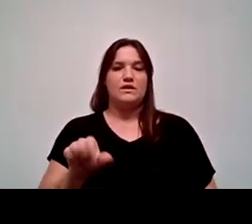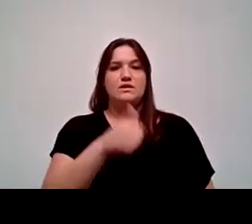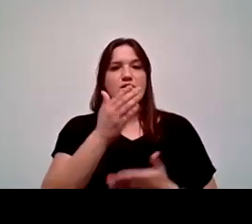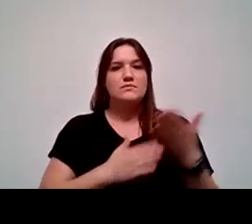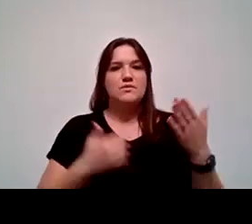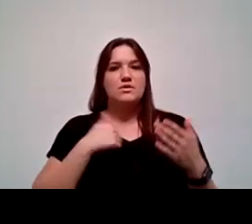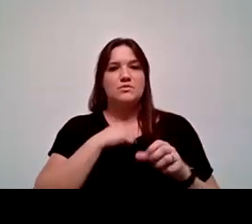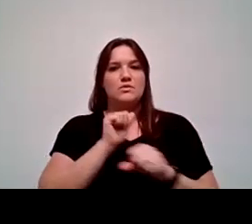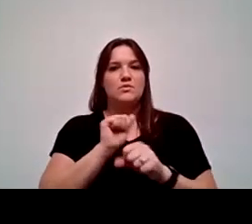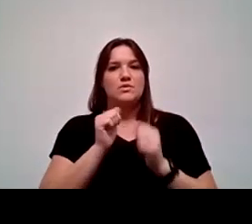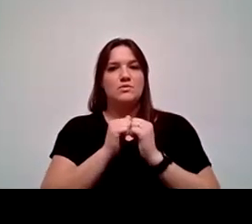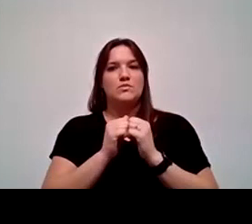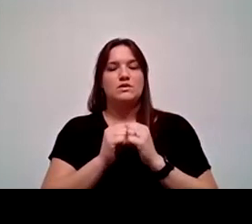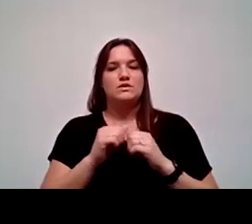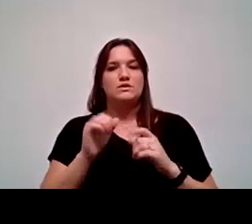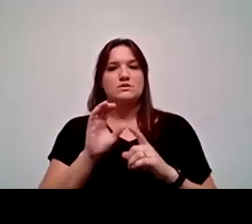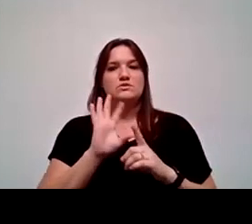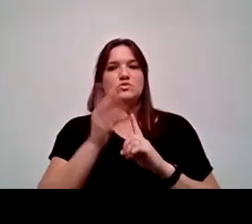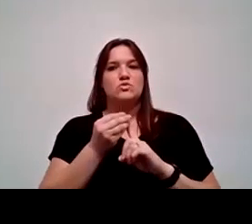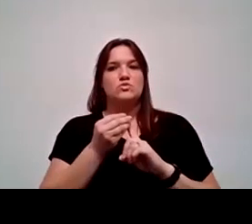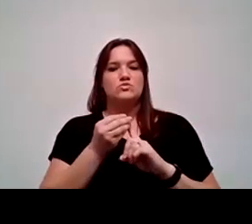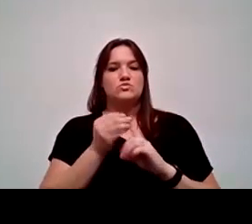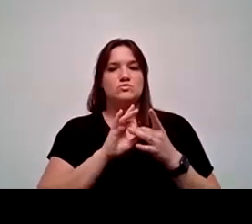is the culturally relevant curriculum and pedagogical approaches